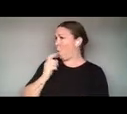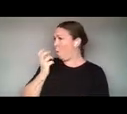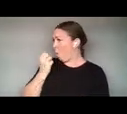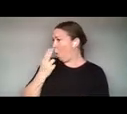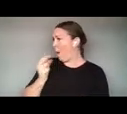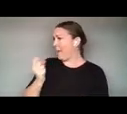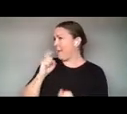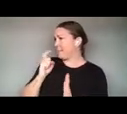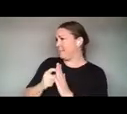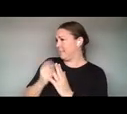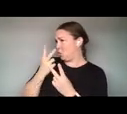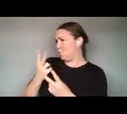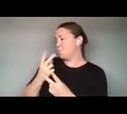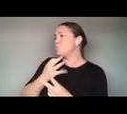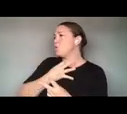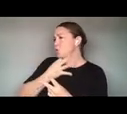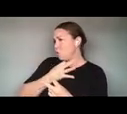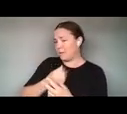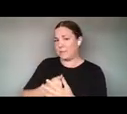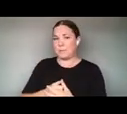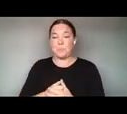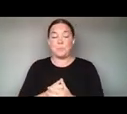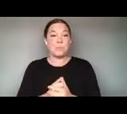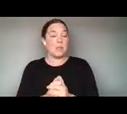THE VIRTUAL WORLDS WE BUILT IN THE CHANGING SAME